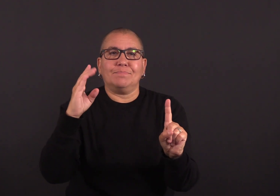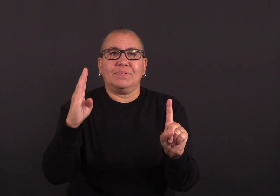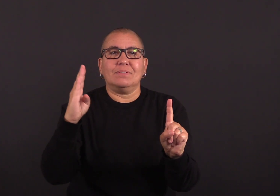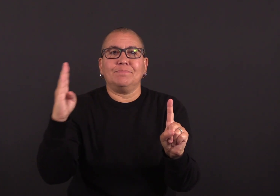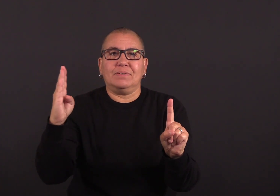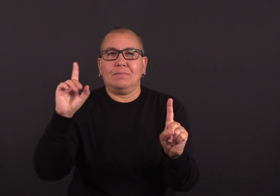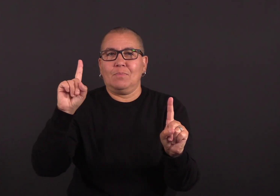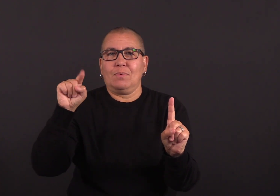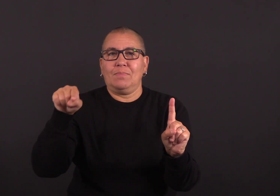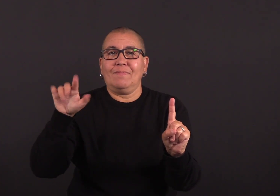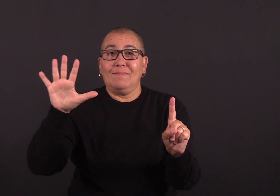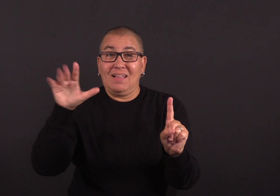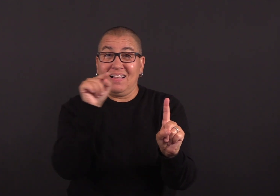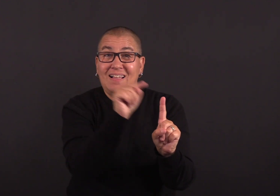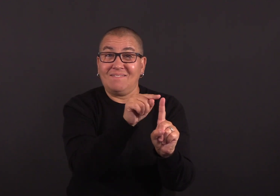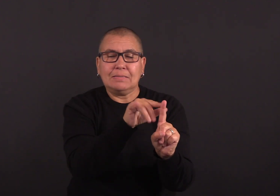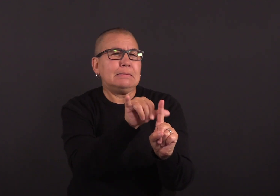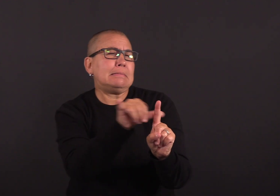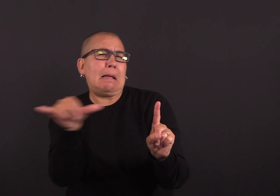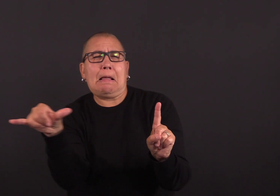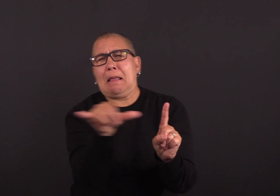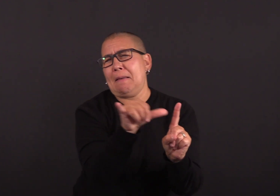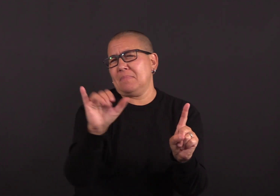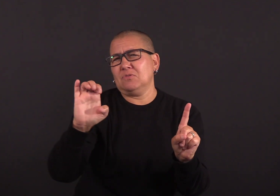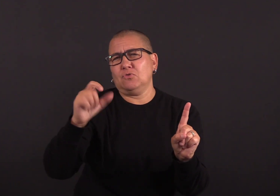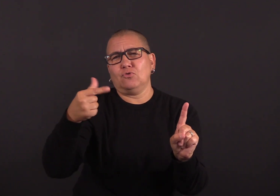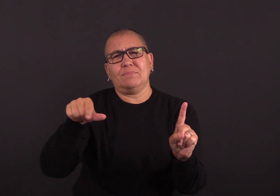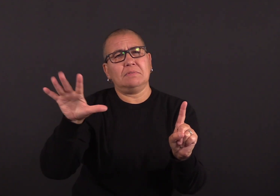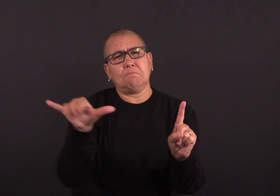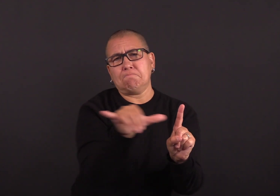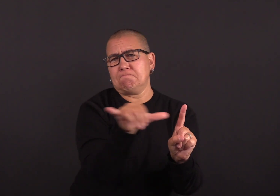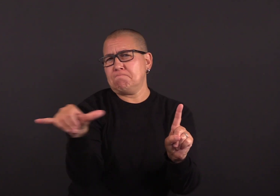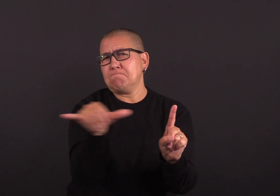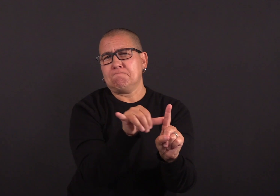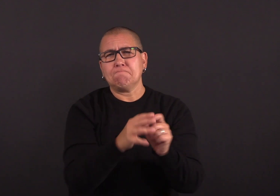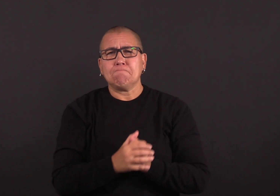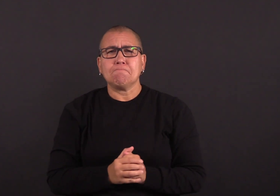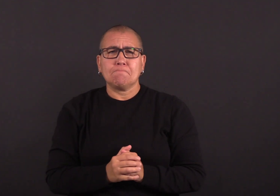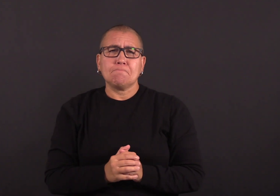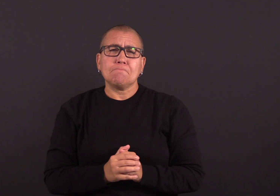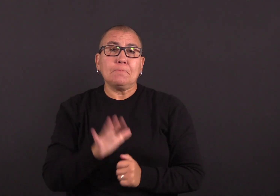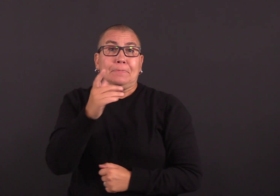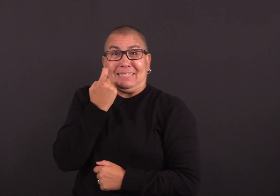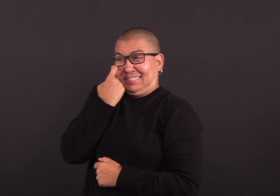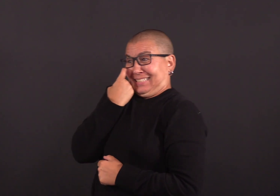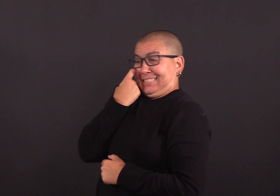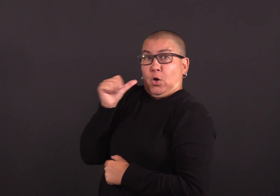Moderna announced that early clinical trials show that its booster shot will effectively target both